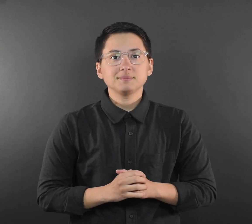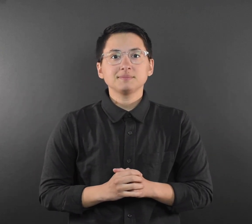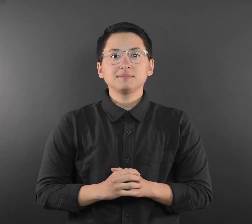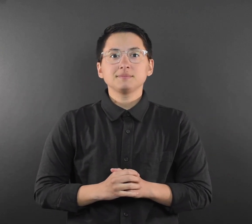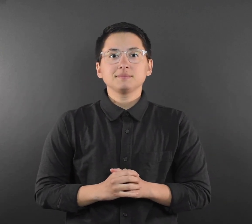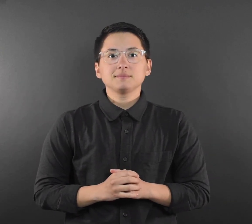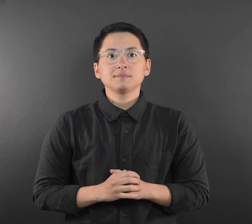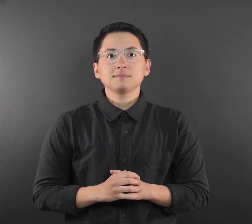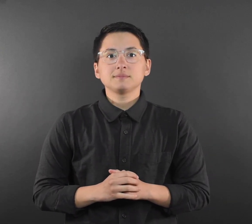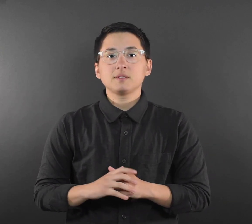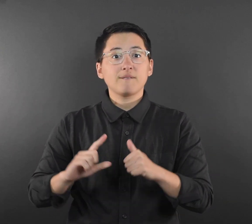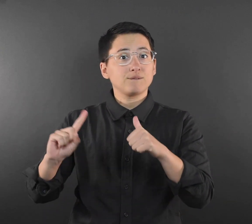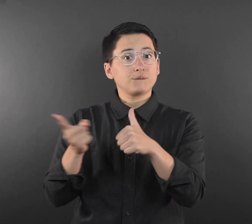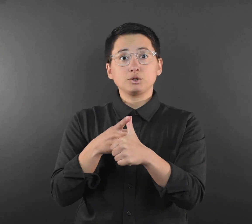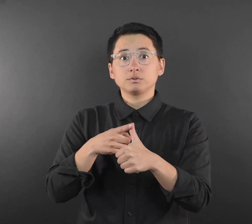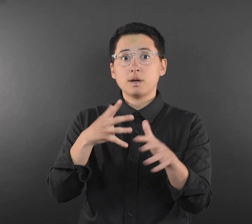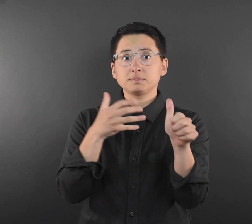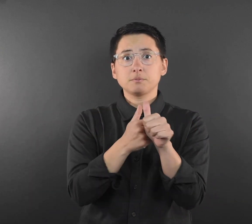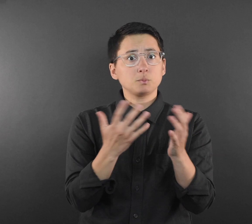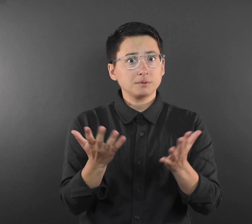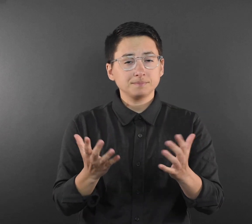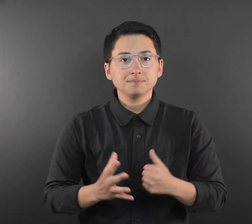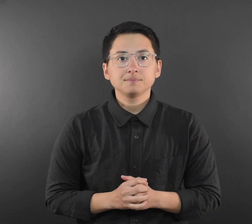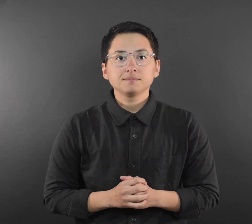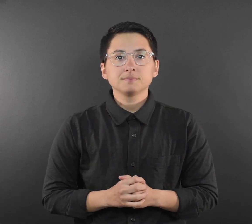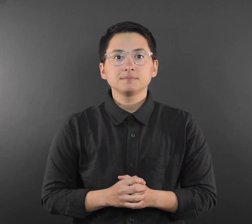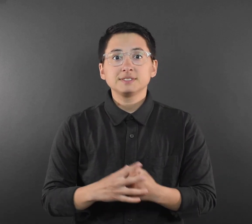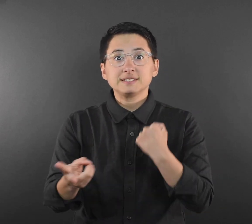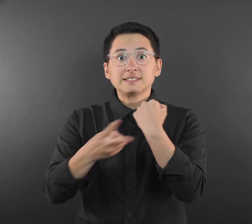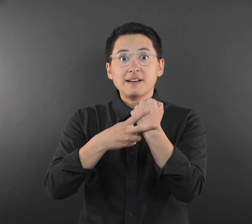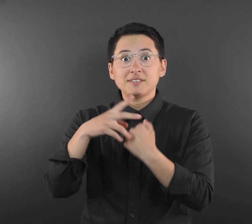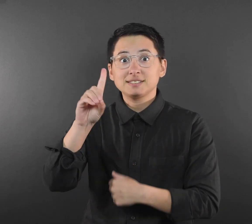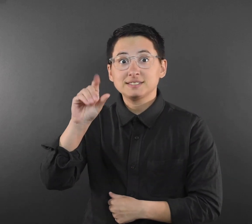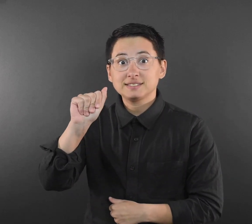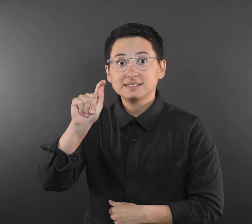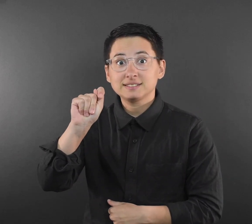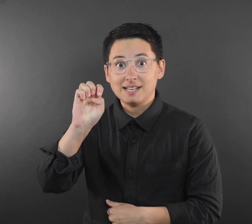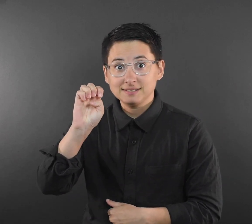Save the Date: Governor Walz to Deliver Fourth State of the State Address